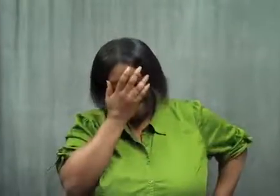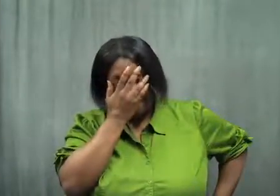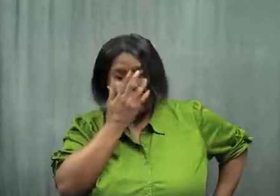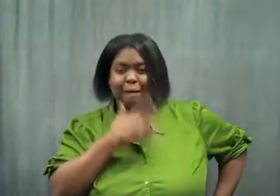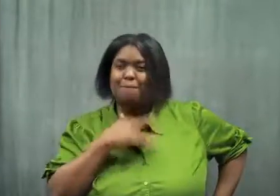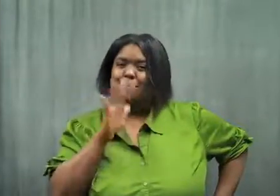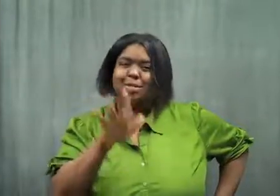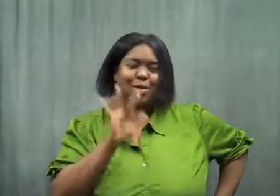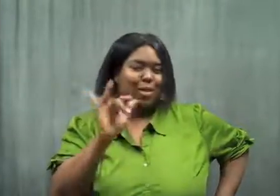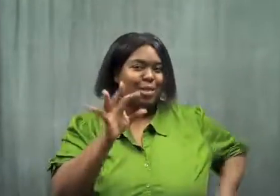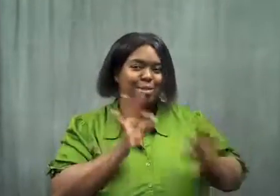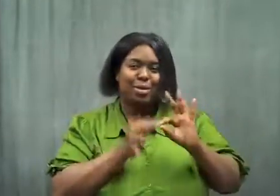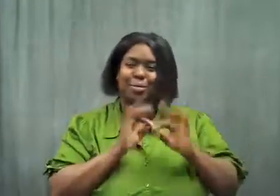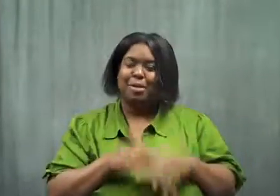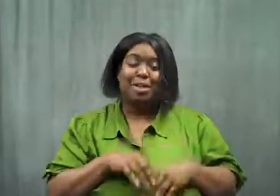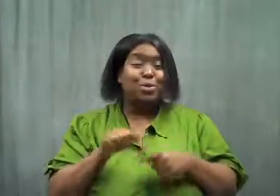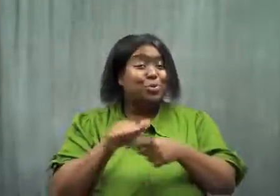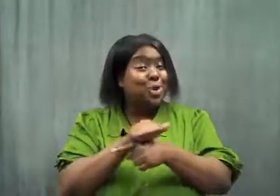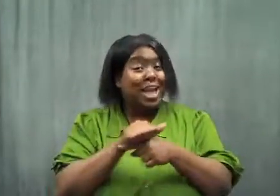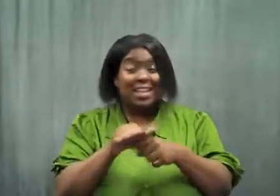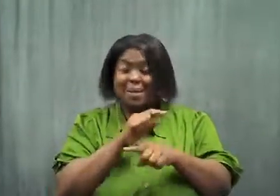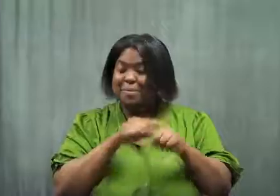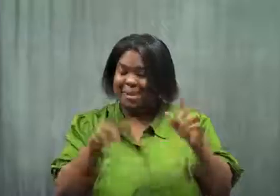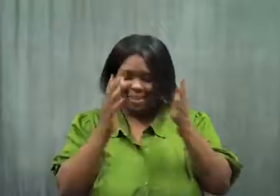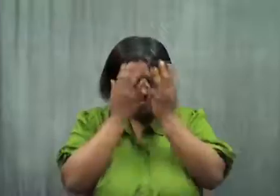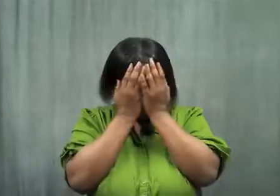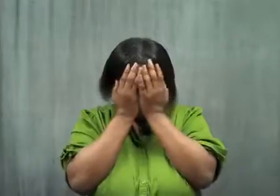I felt sorry for the interpreter! She was just practicing, but.. ohhh.